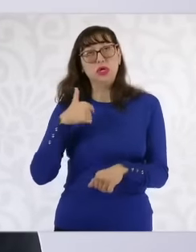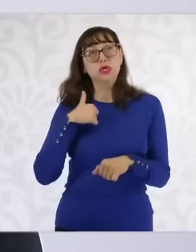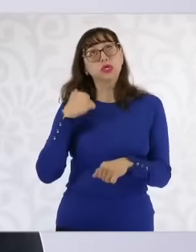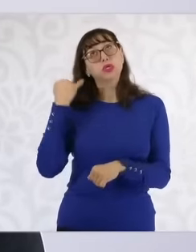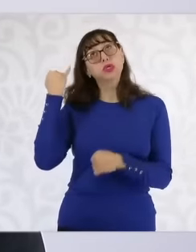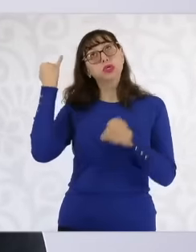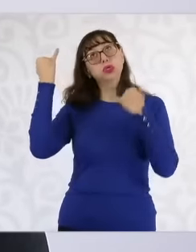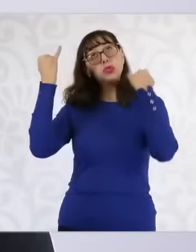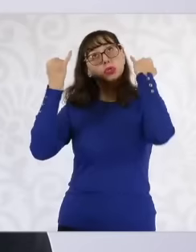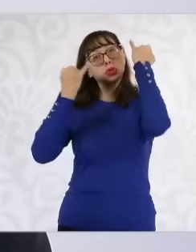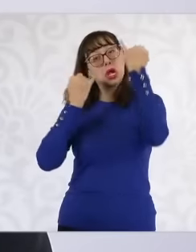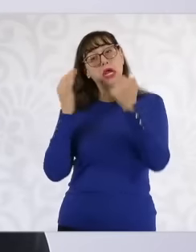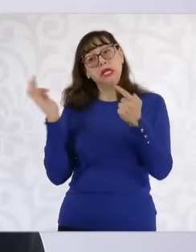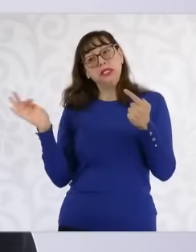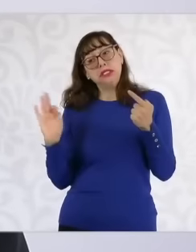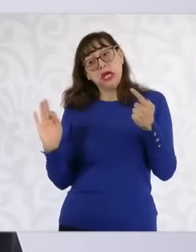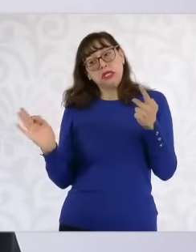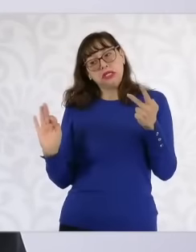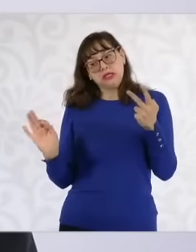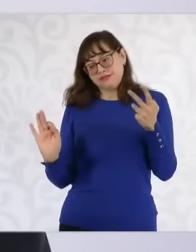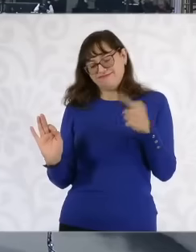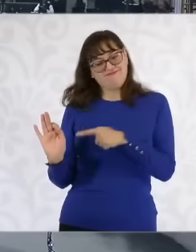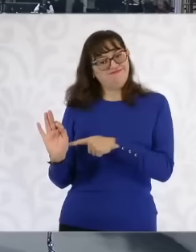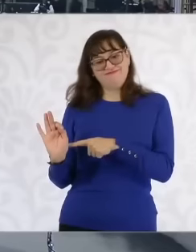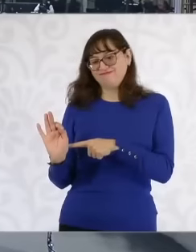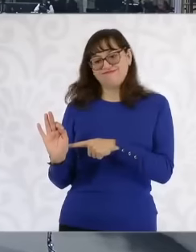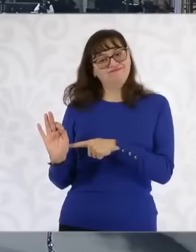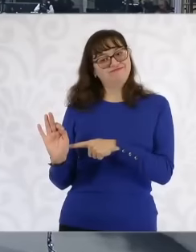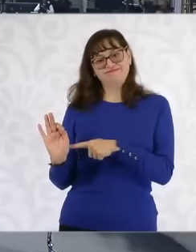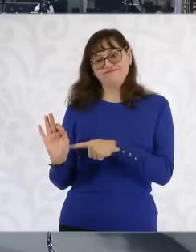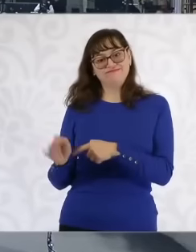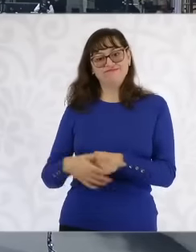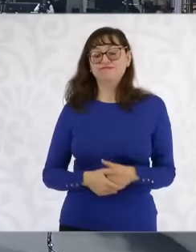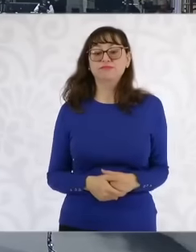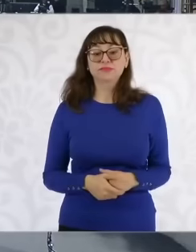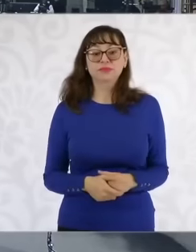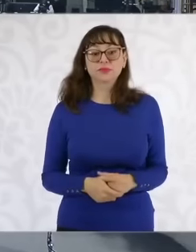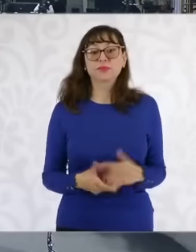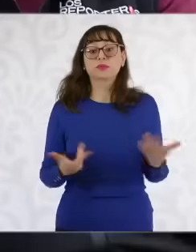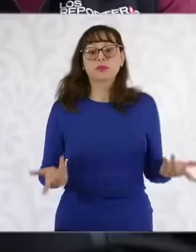of hypotheses that we have not finally proven to what it responds to the United States. You